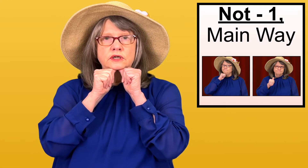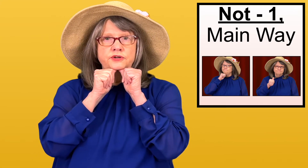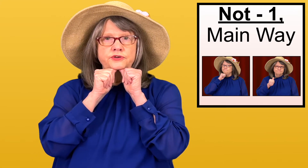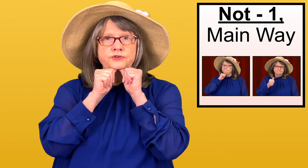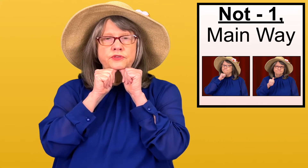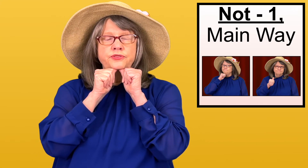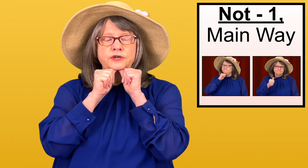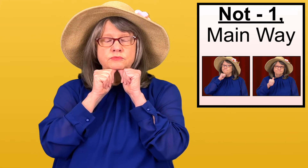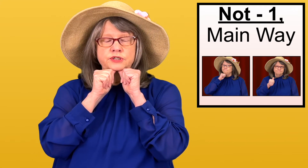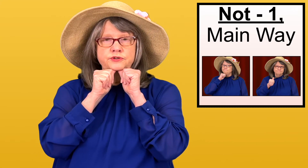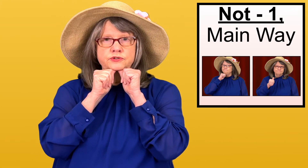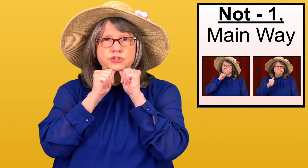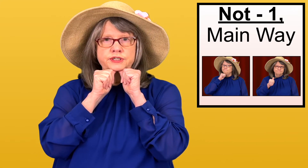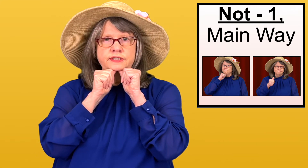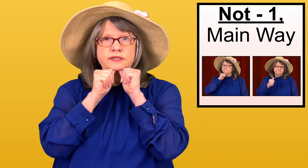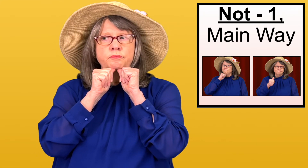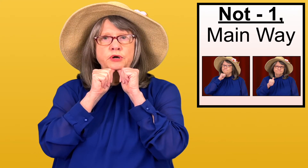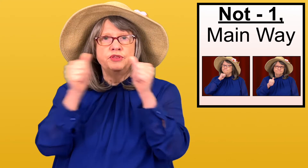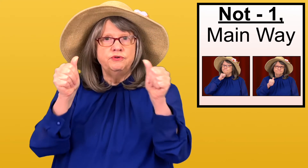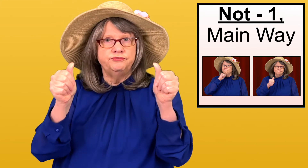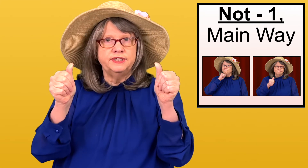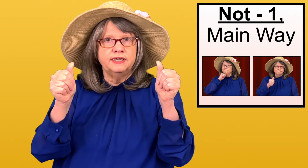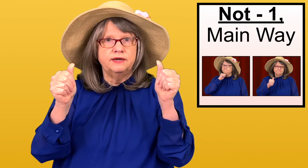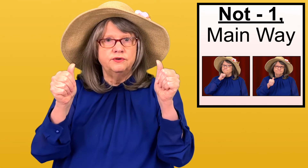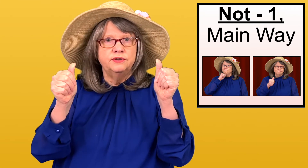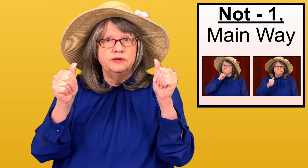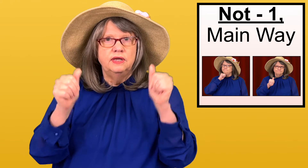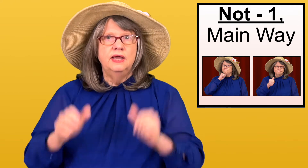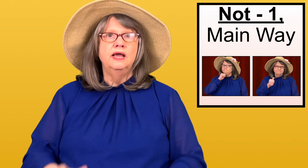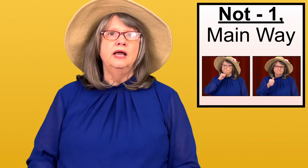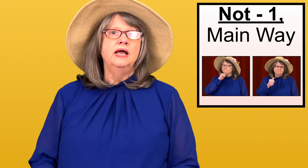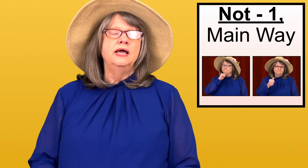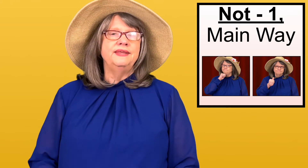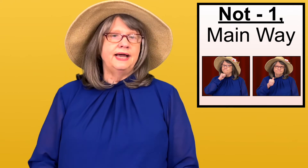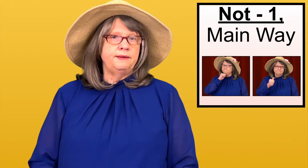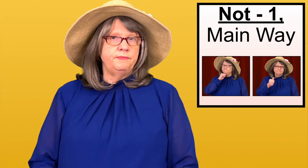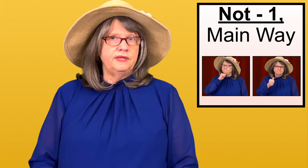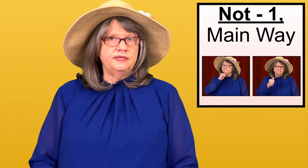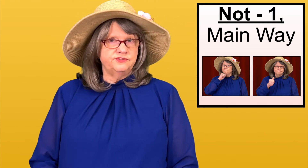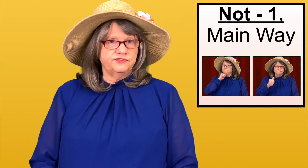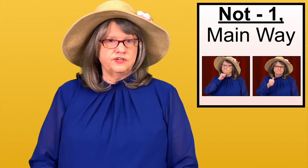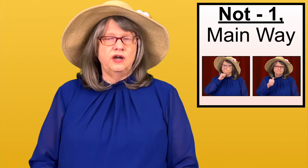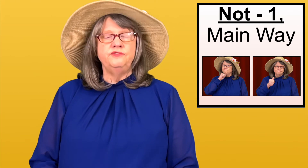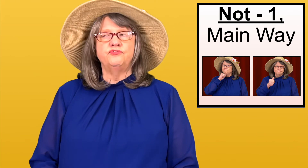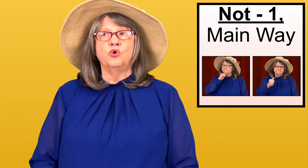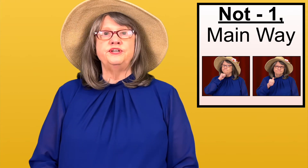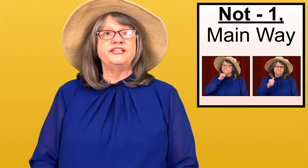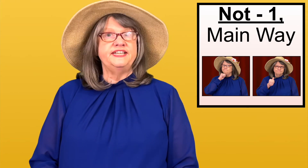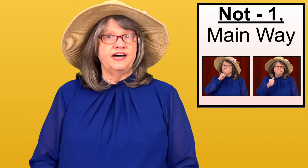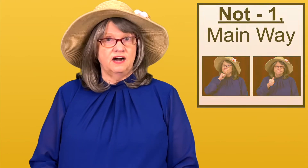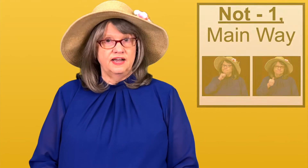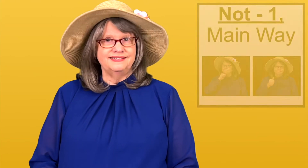under the, thumbs under your chin, both of them flick out, that is the sign for DENY.